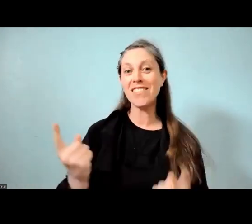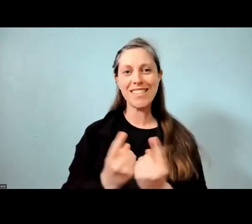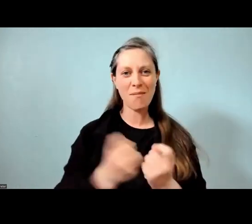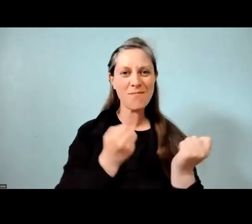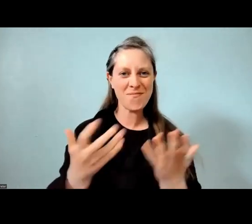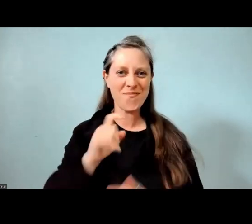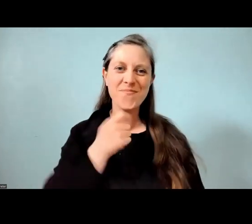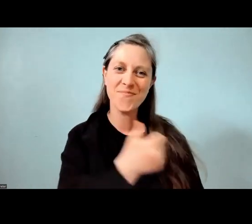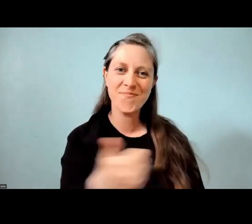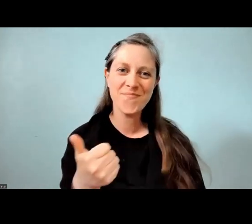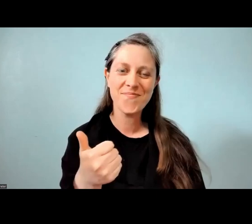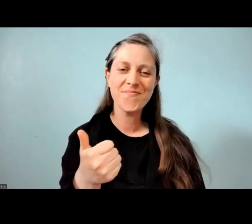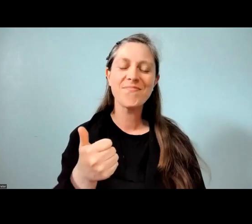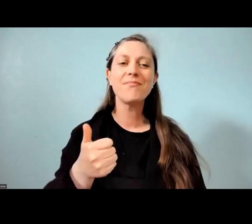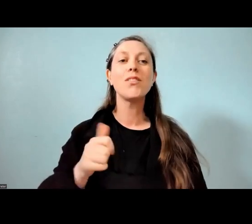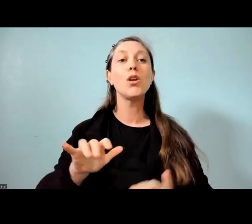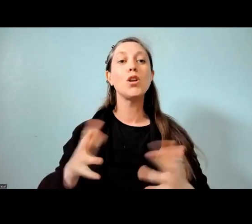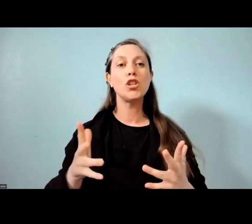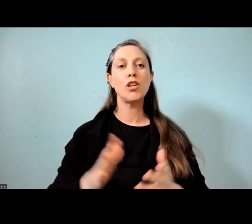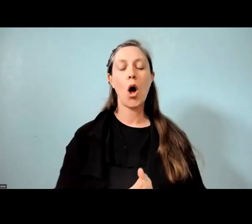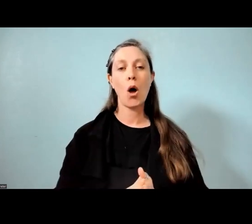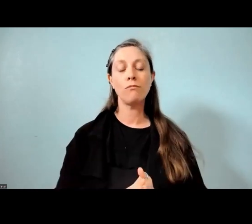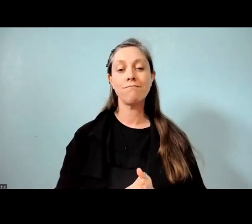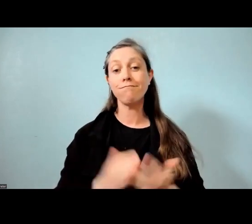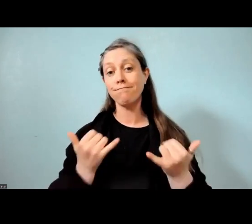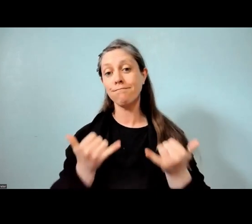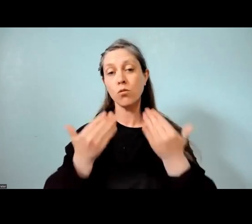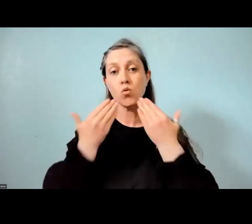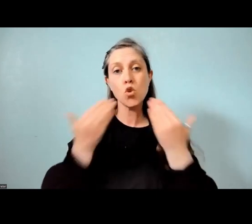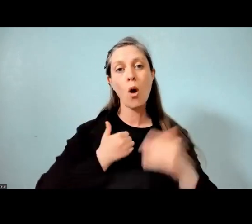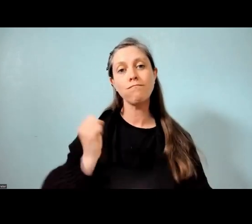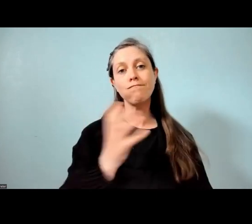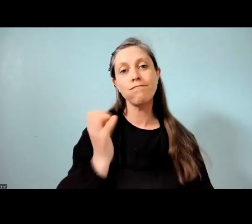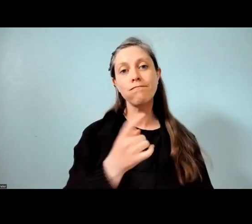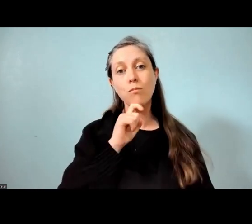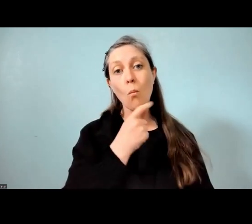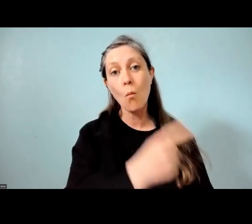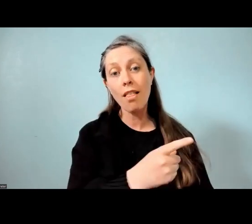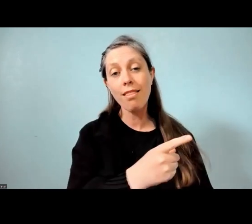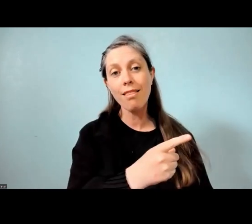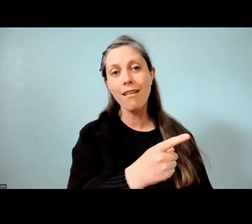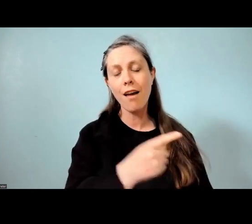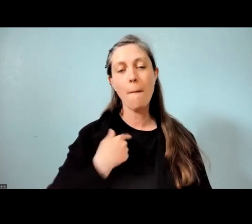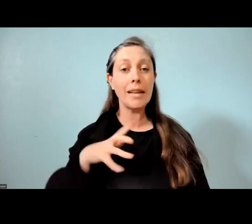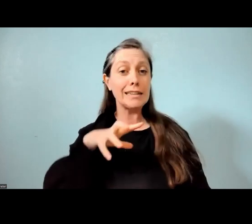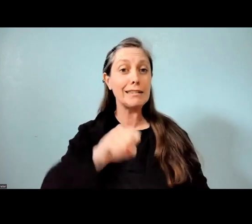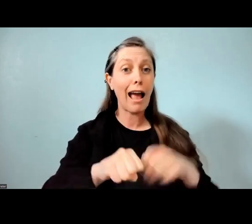So, tuatahi we are gonna share our screen. Look at me taking over the principal's office.